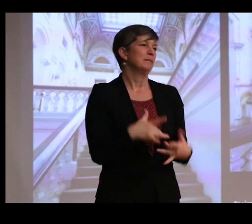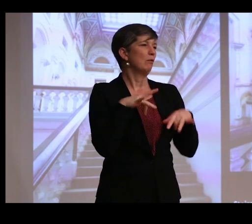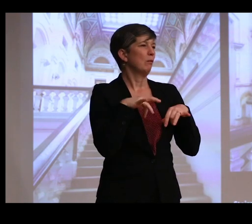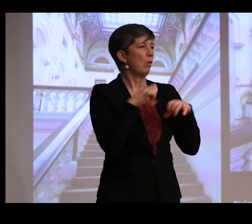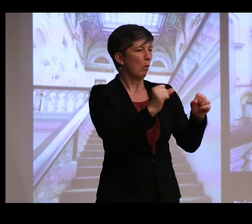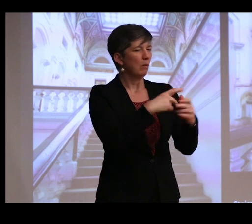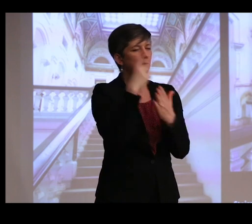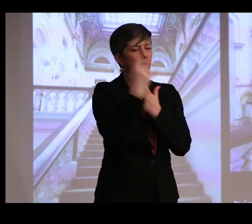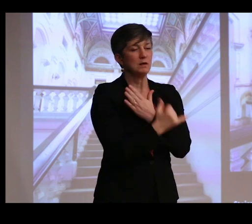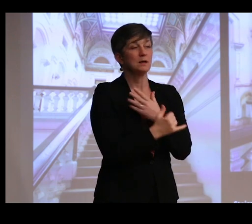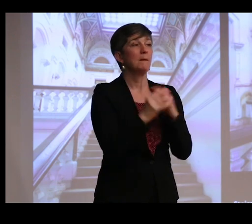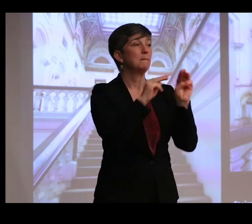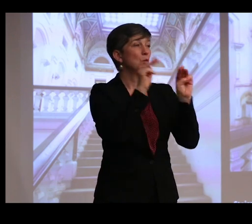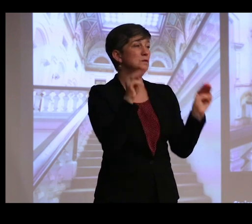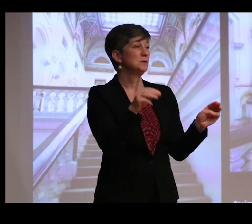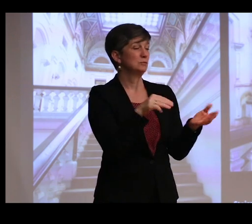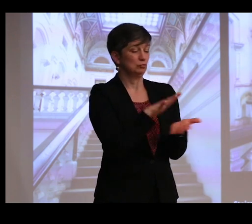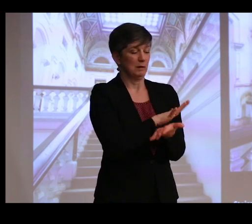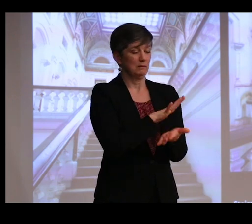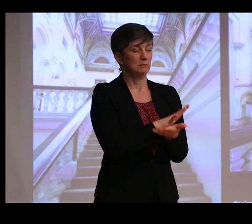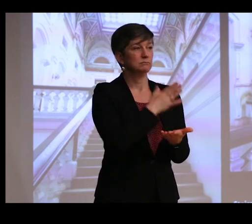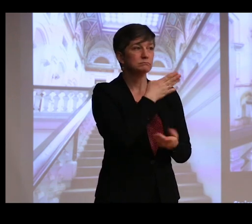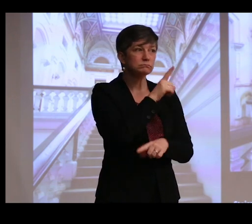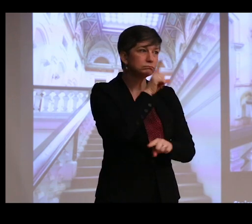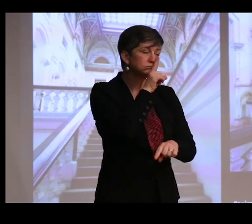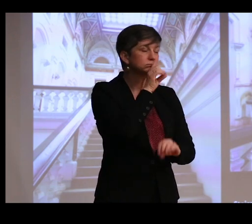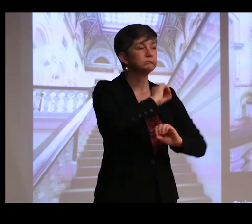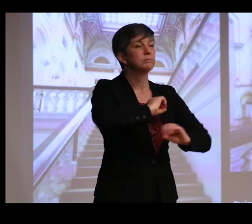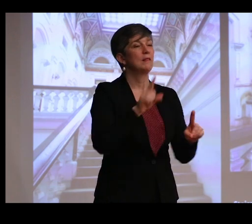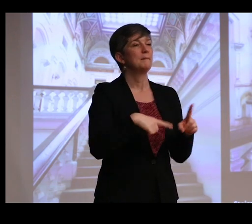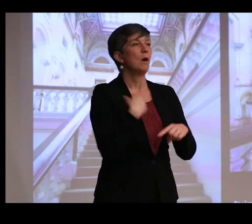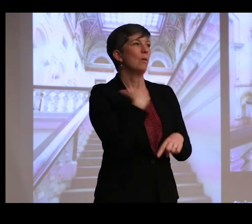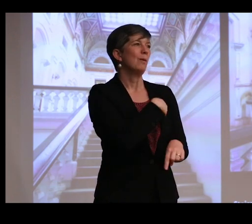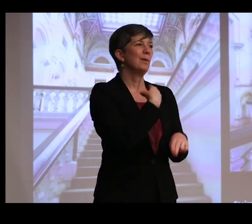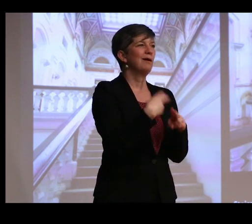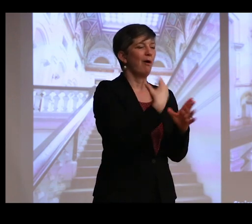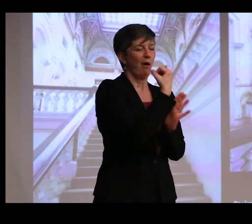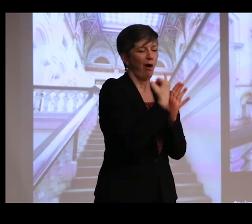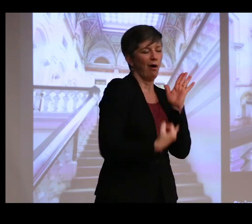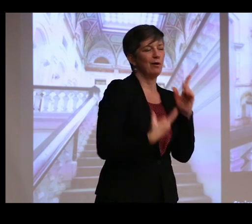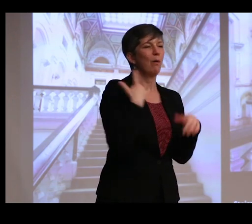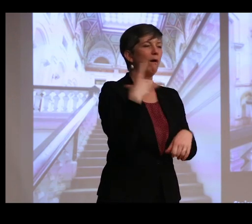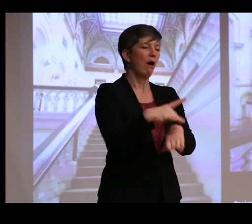The museum's records do not actually mention what we might call art or archeology as a collecting